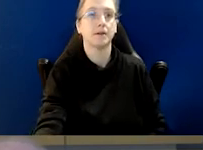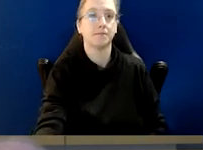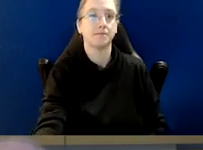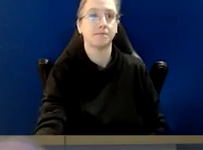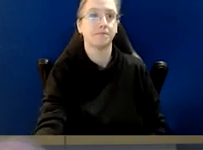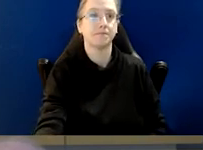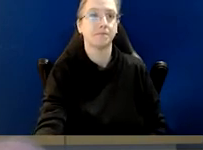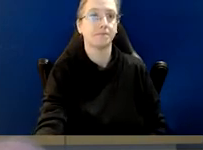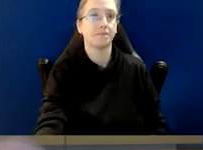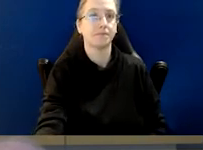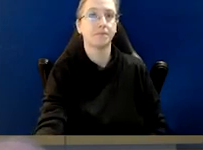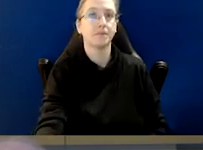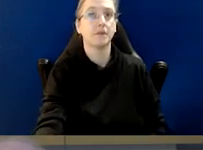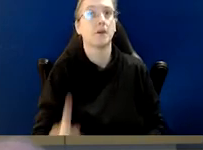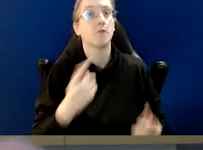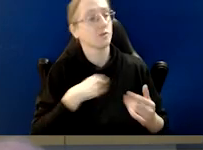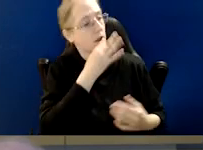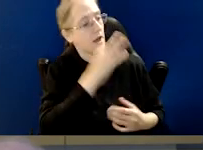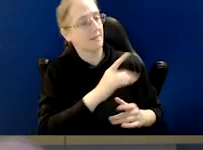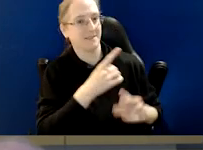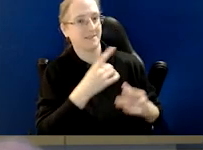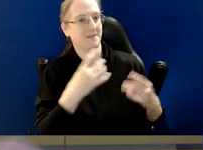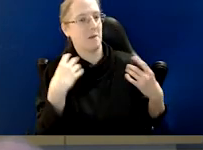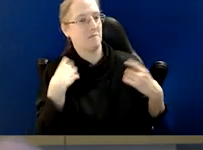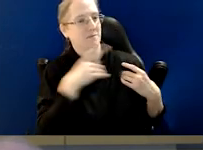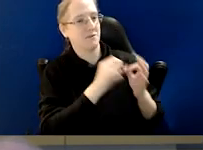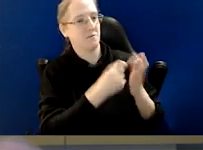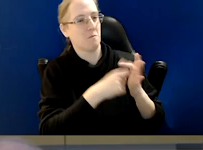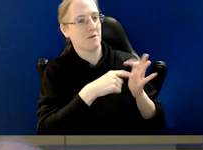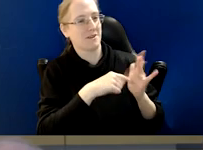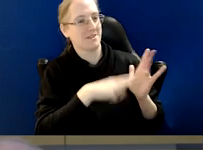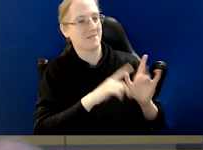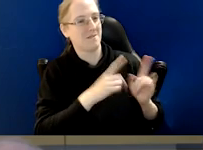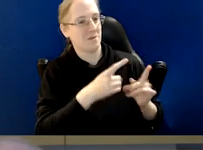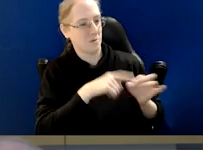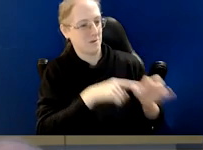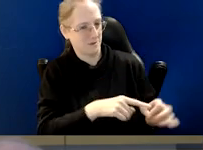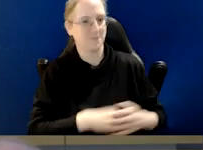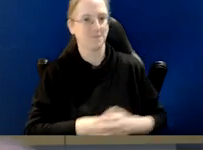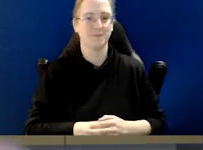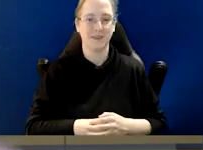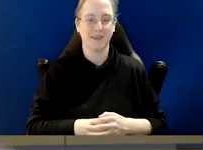So first of all, I'd like to start off by asking Commissioner Brereton the first question for the panel.